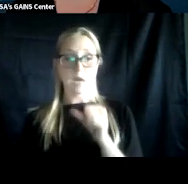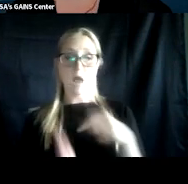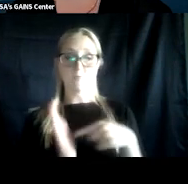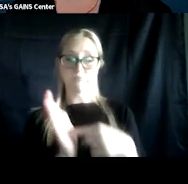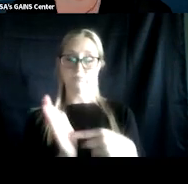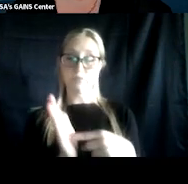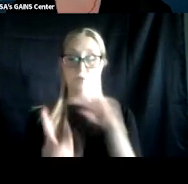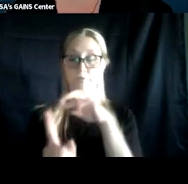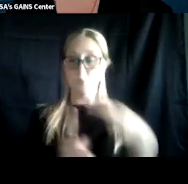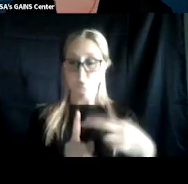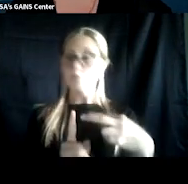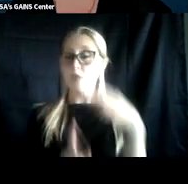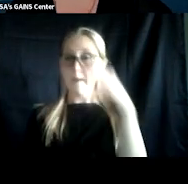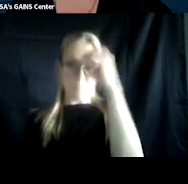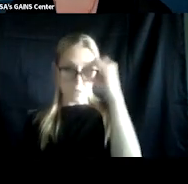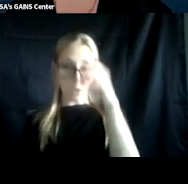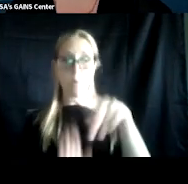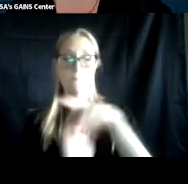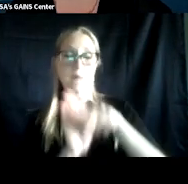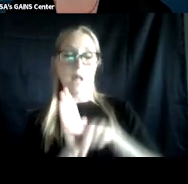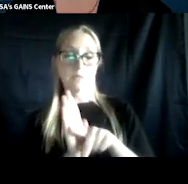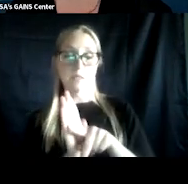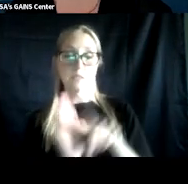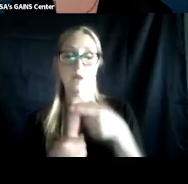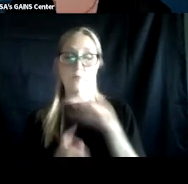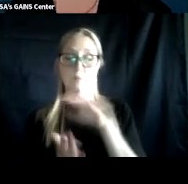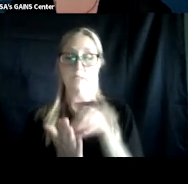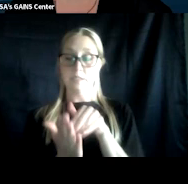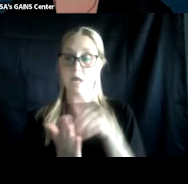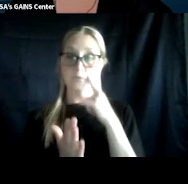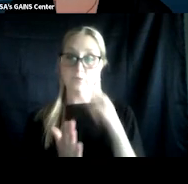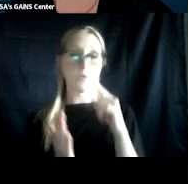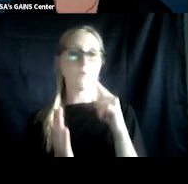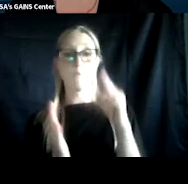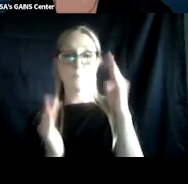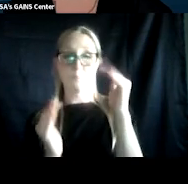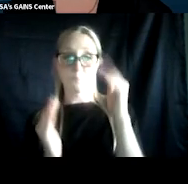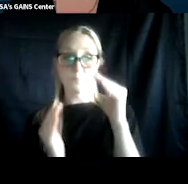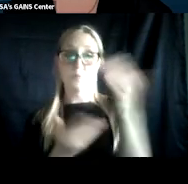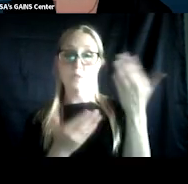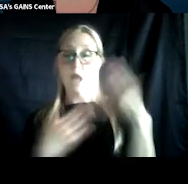opinions of policies of the Center for Mental Health Services, the Center for Substance Abuse Treatment, the Substance Abuse